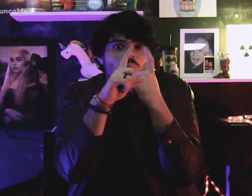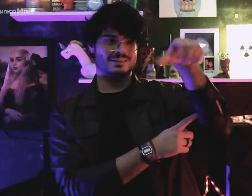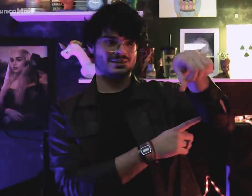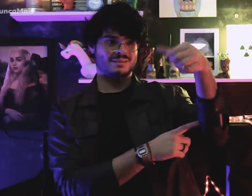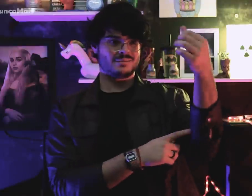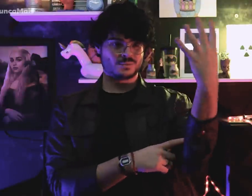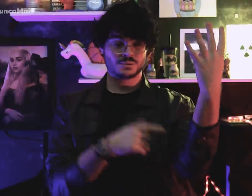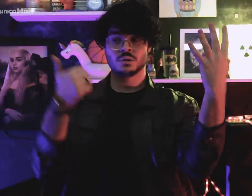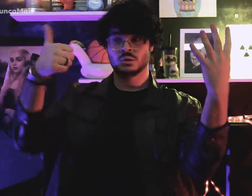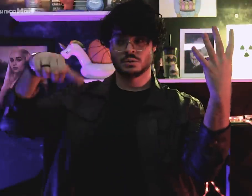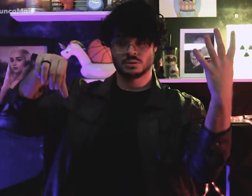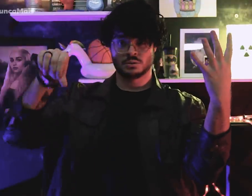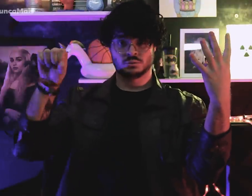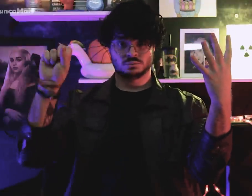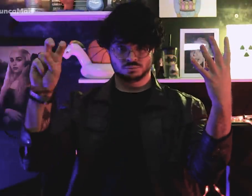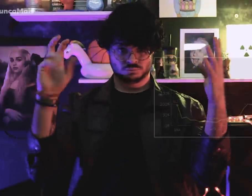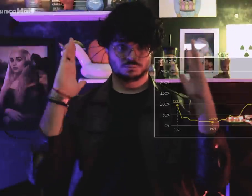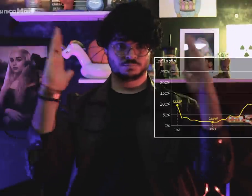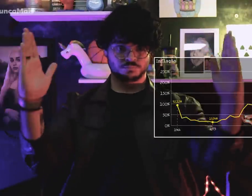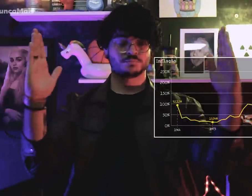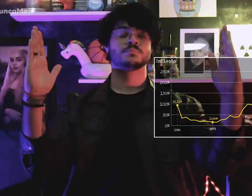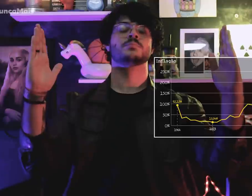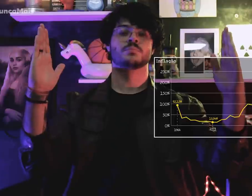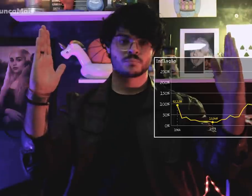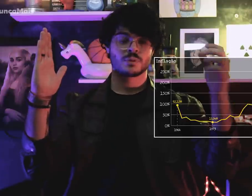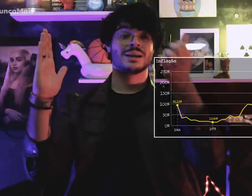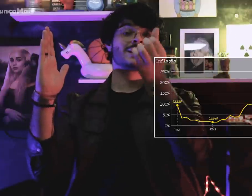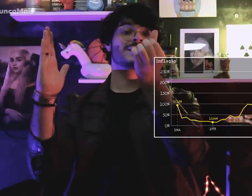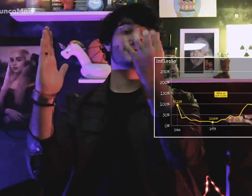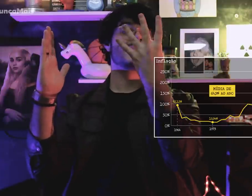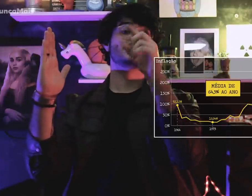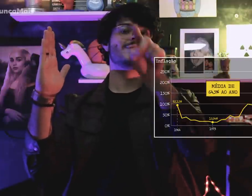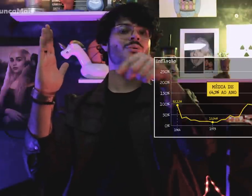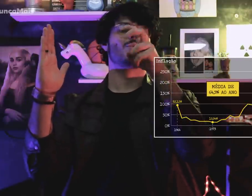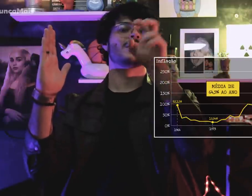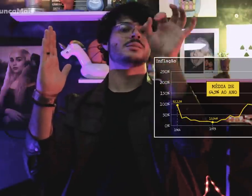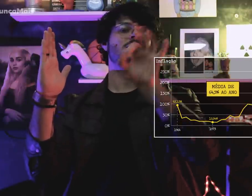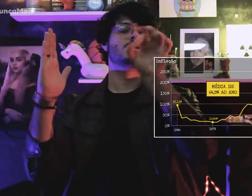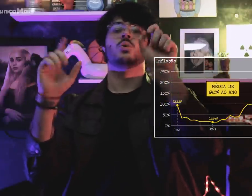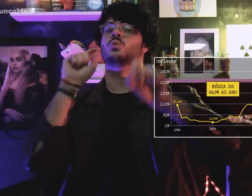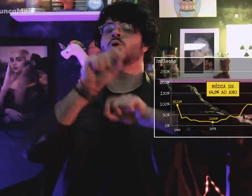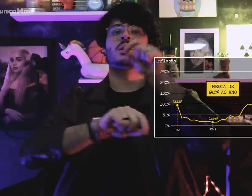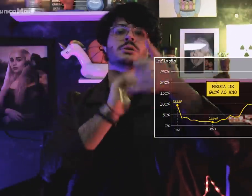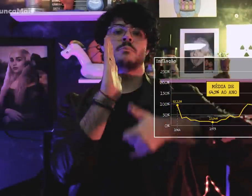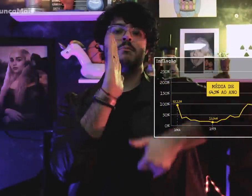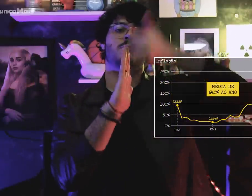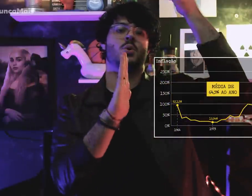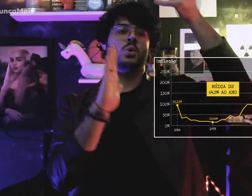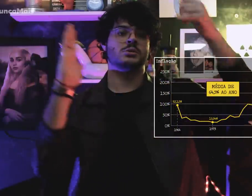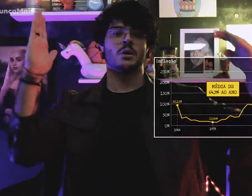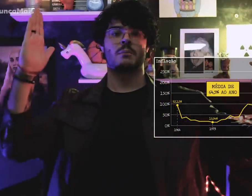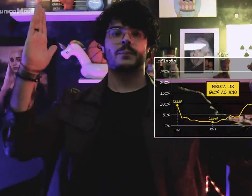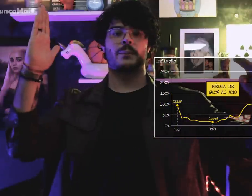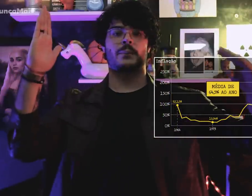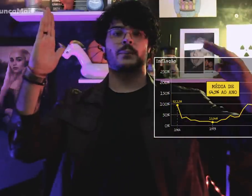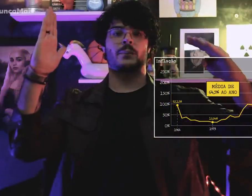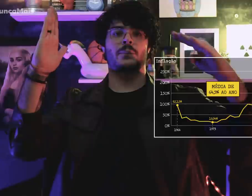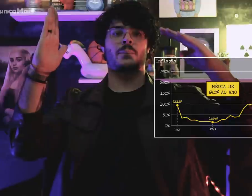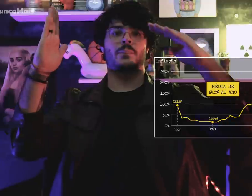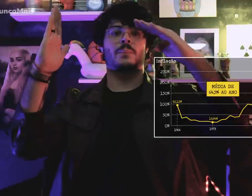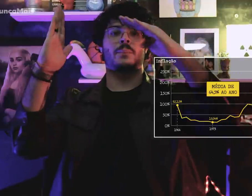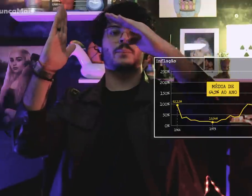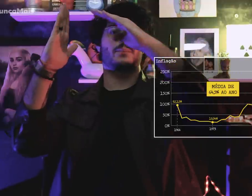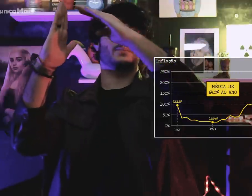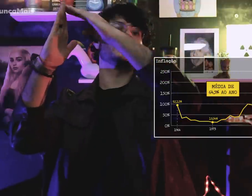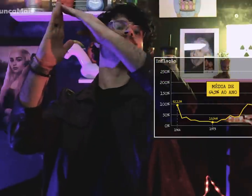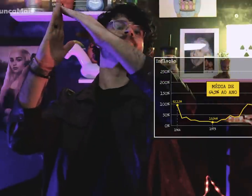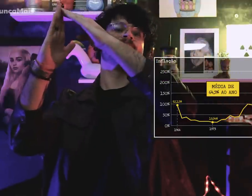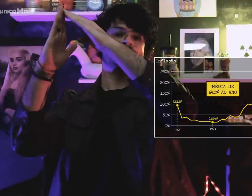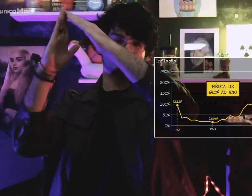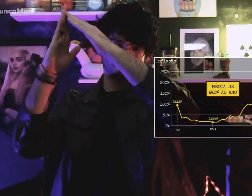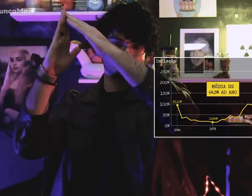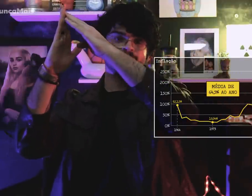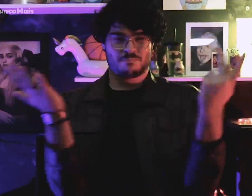Assim inflação entre 1964 e 1985, teve média de 64,5% ao ano.